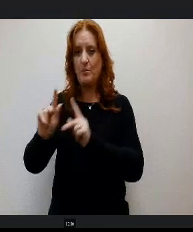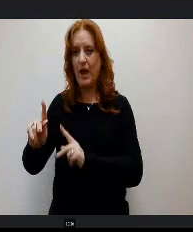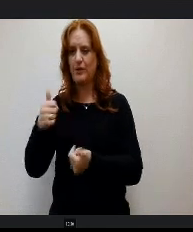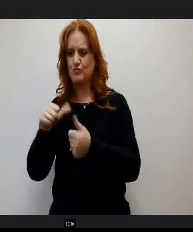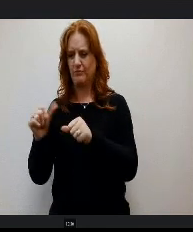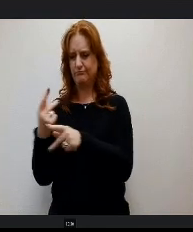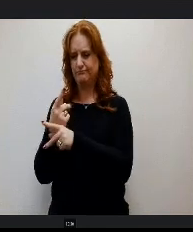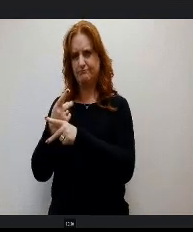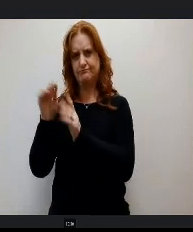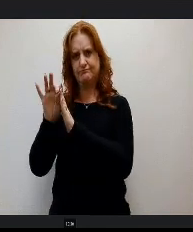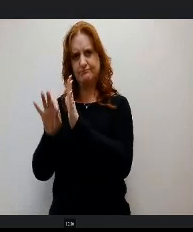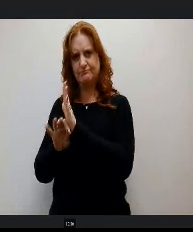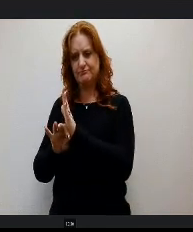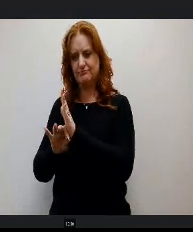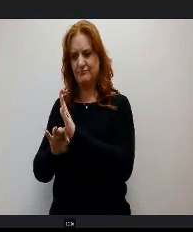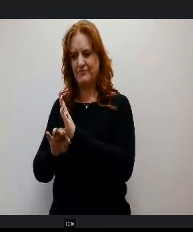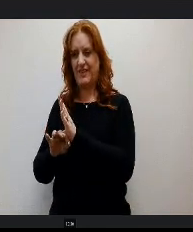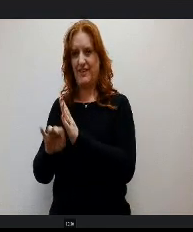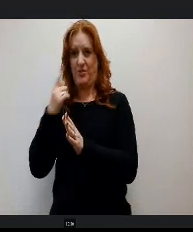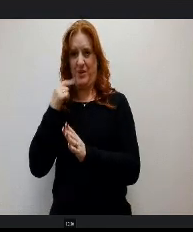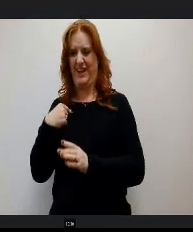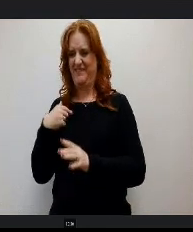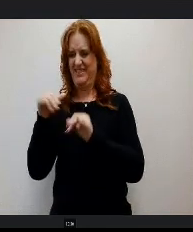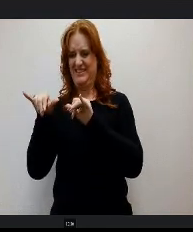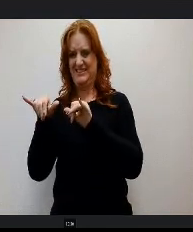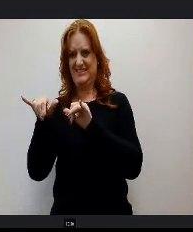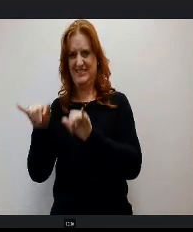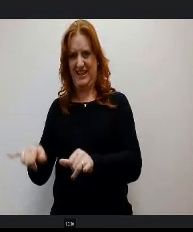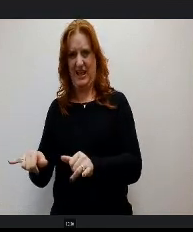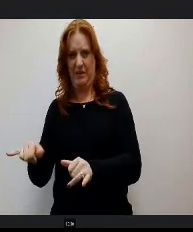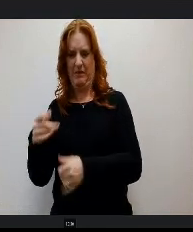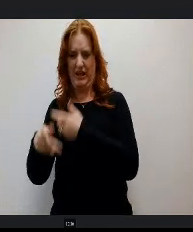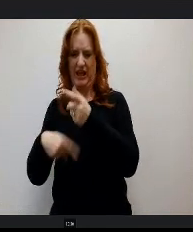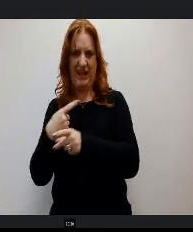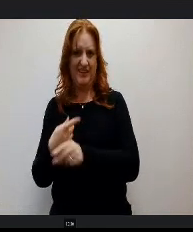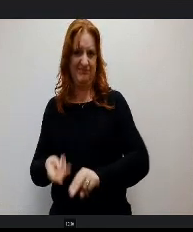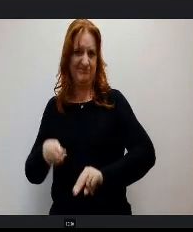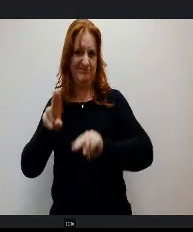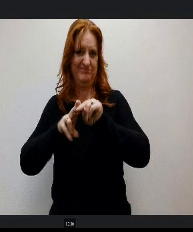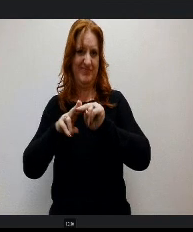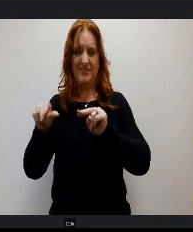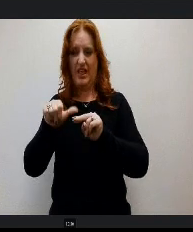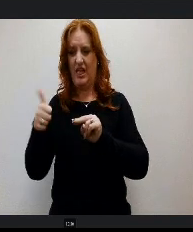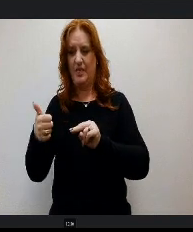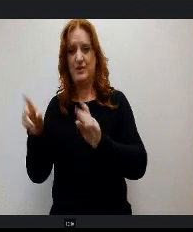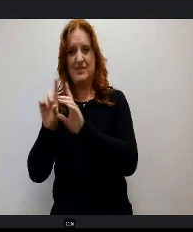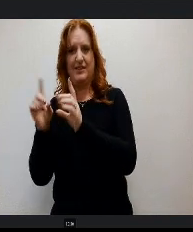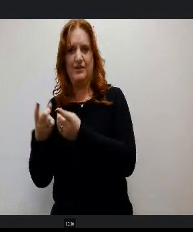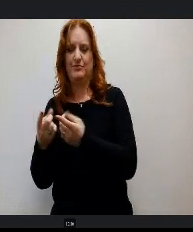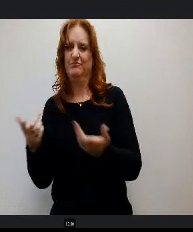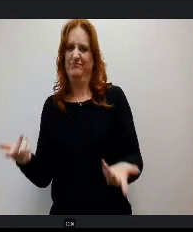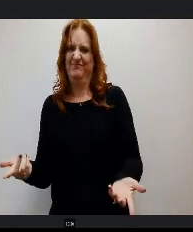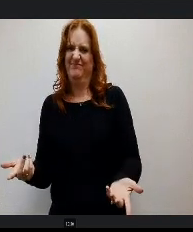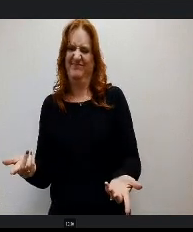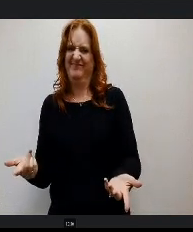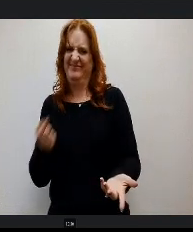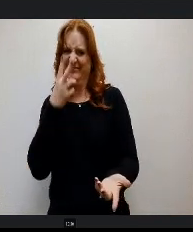the chance of us getting the same kind of increase as other districts would probably still be pretty slim. So I